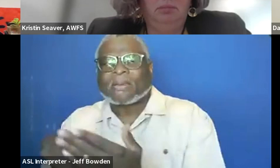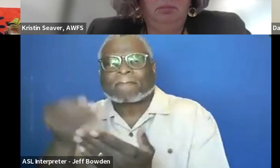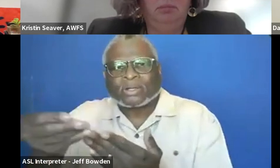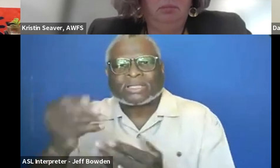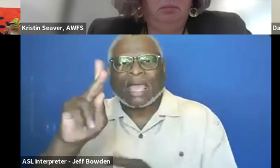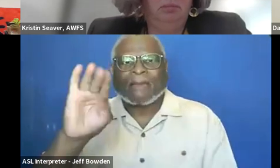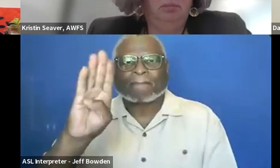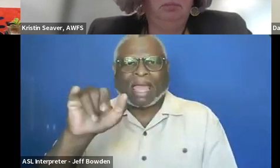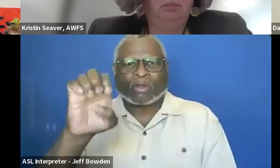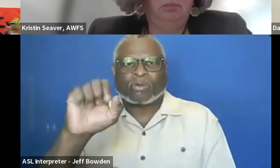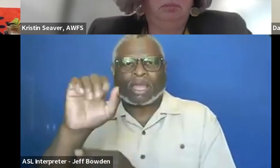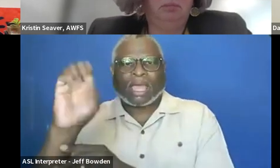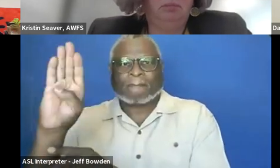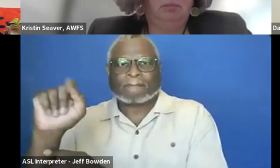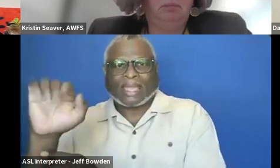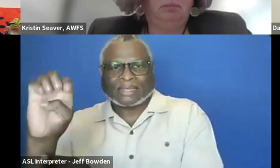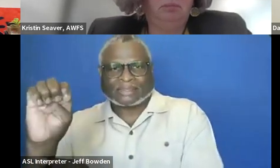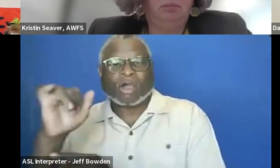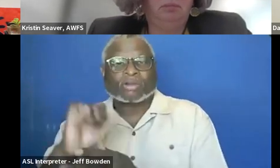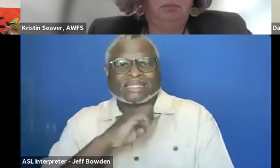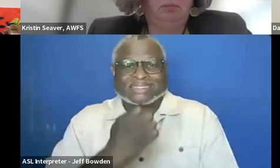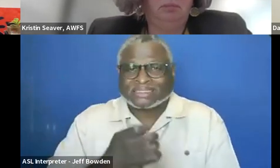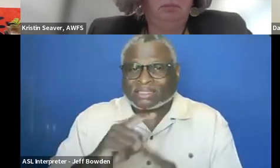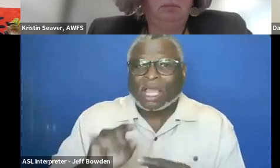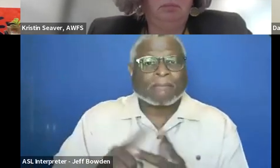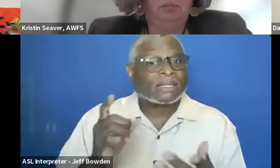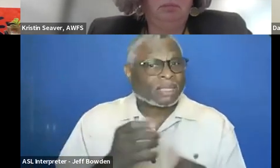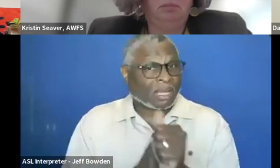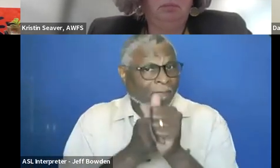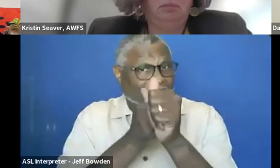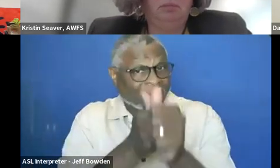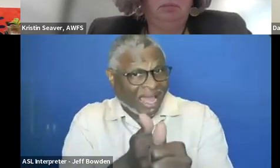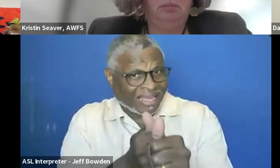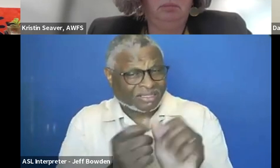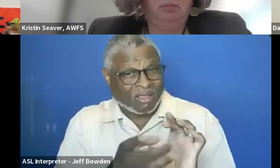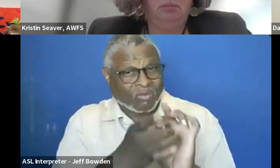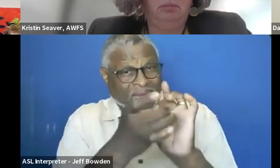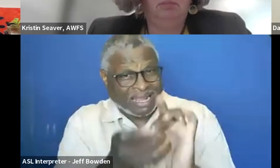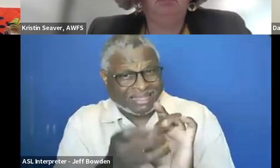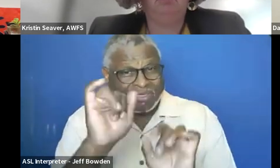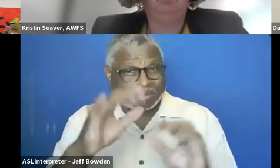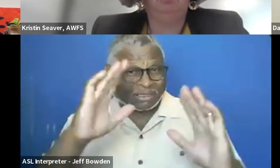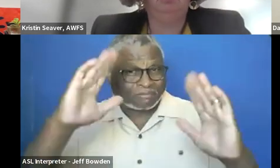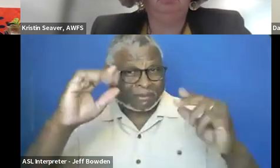or purchasing Energy Star, but the compliance associated with those expectations isn't nearly